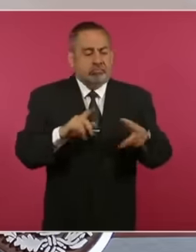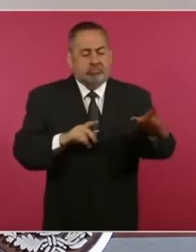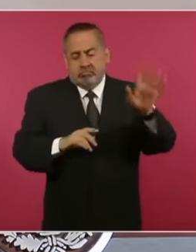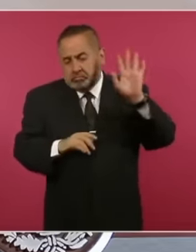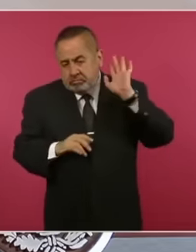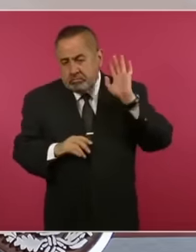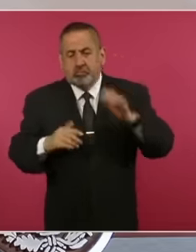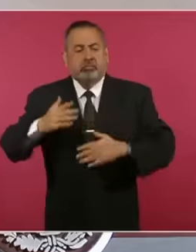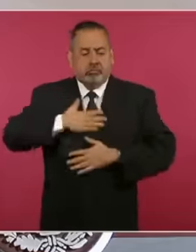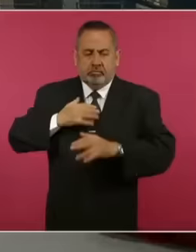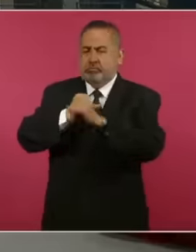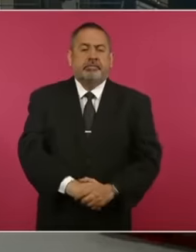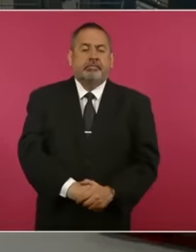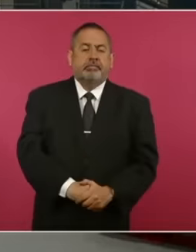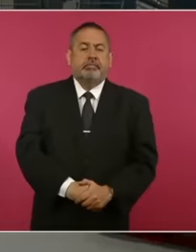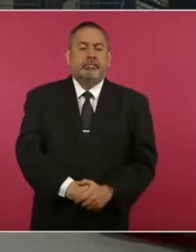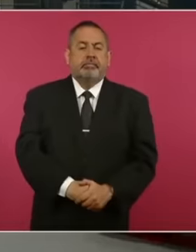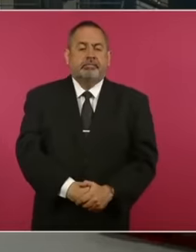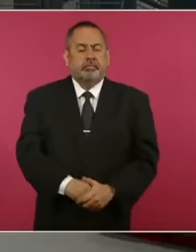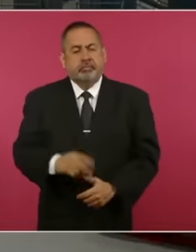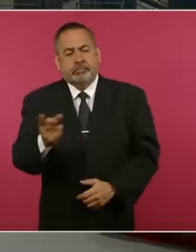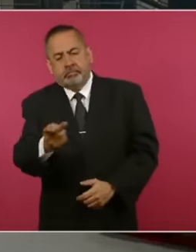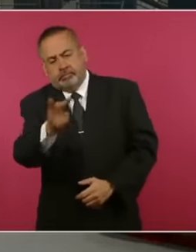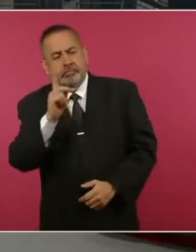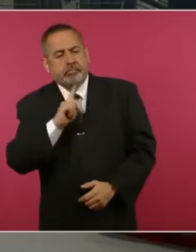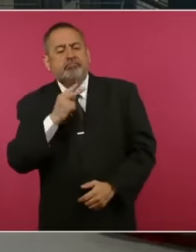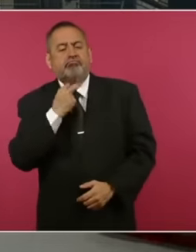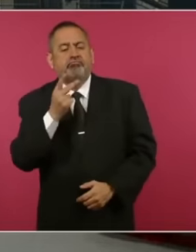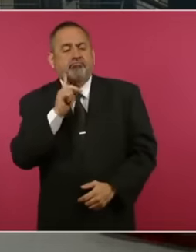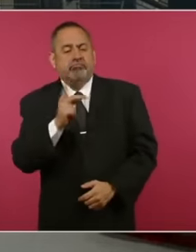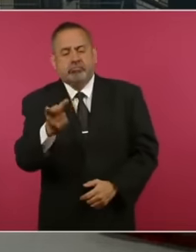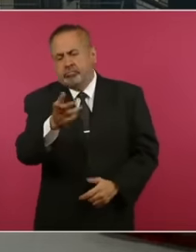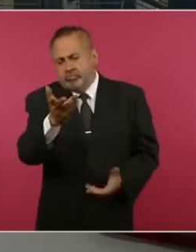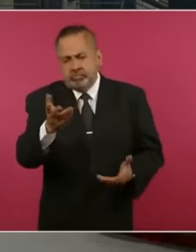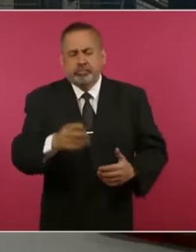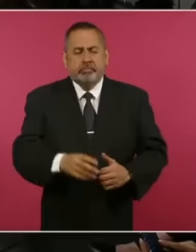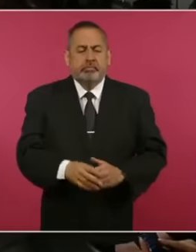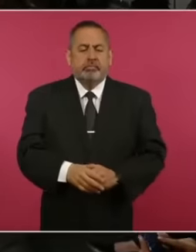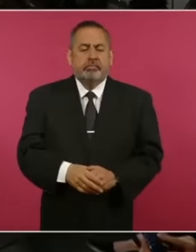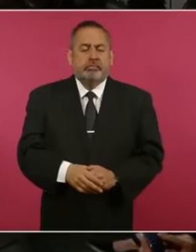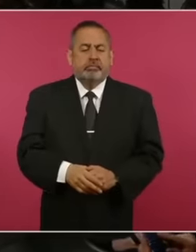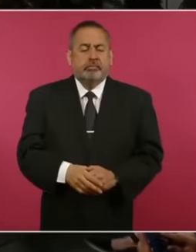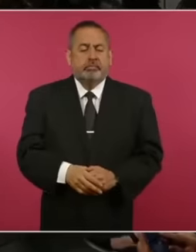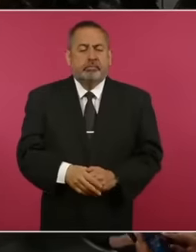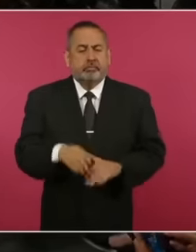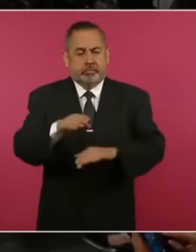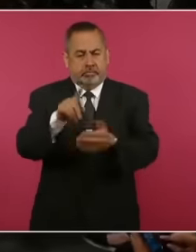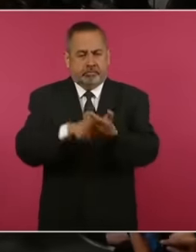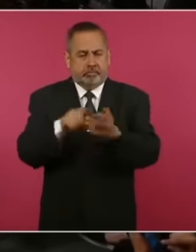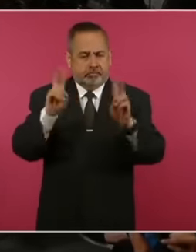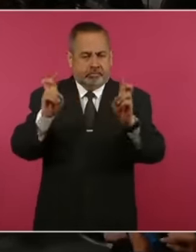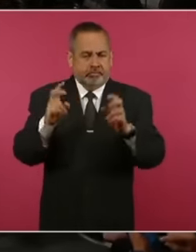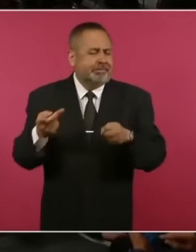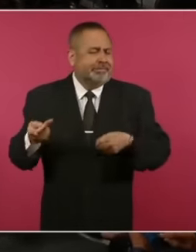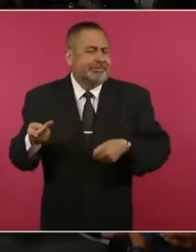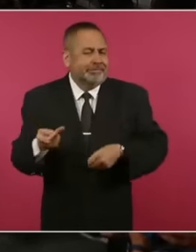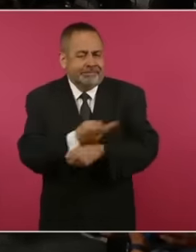at the level international Mr. President well eh around this issue what would happen to the people